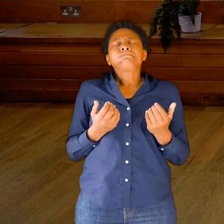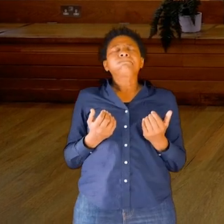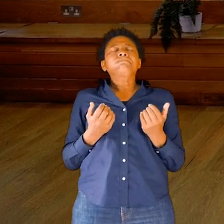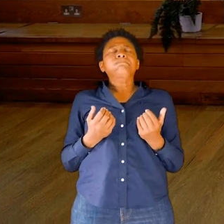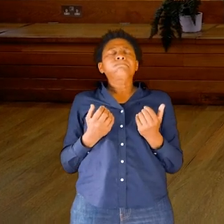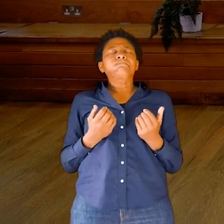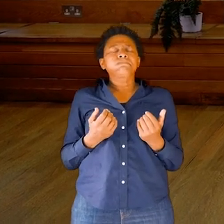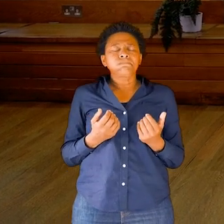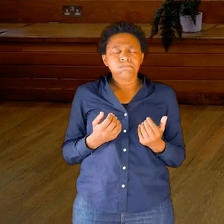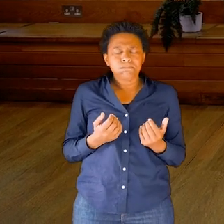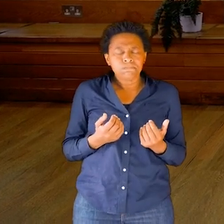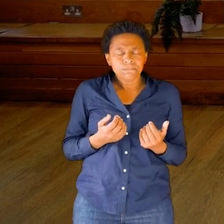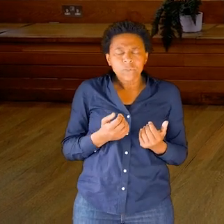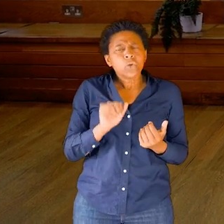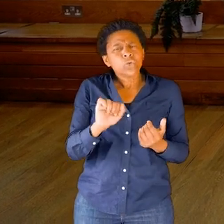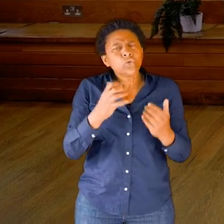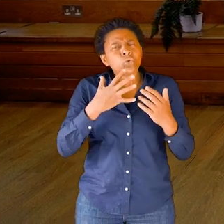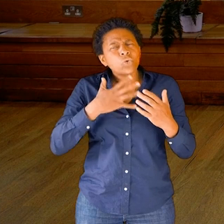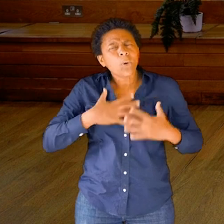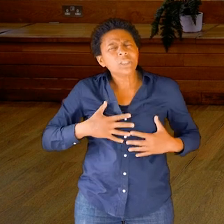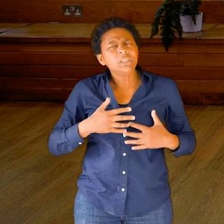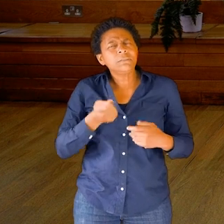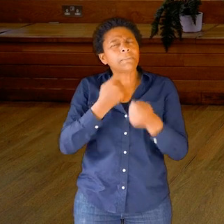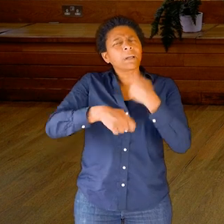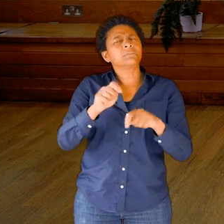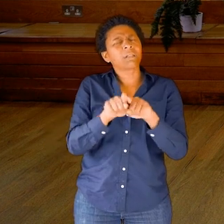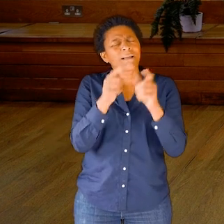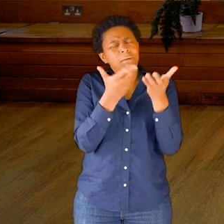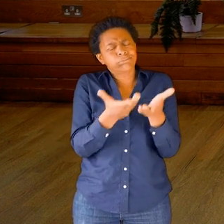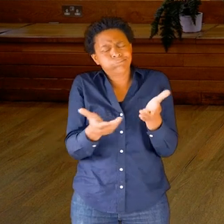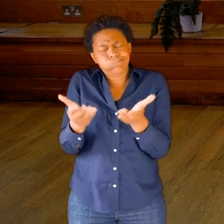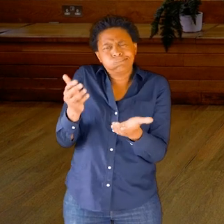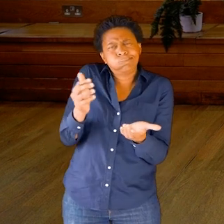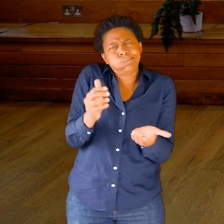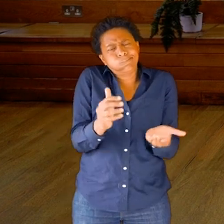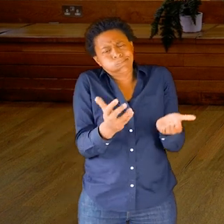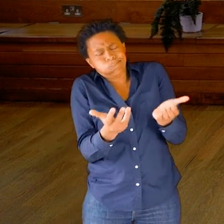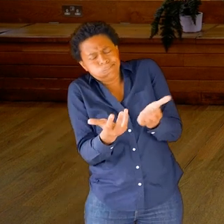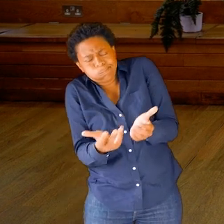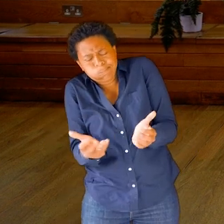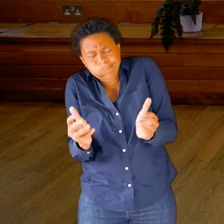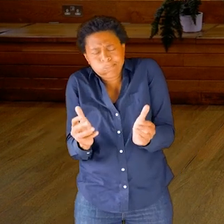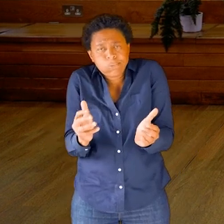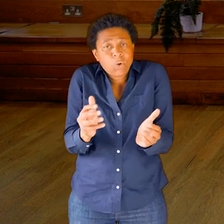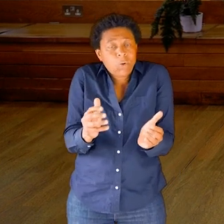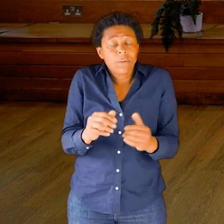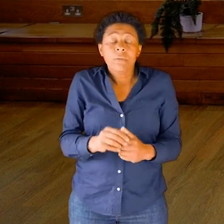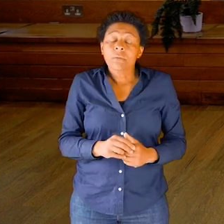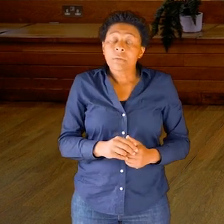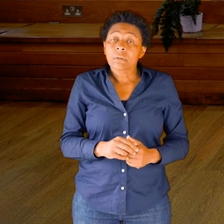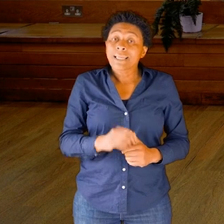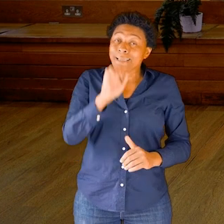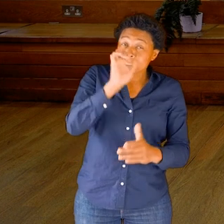shifting the containers, and perhaps …